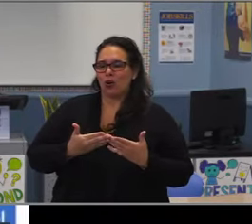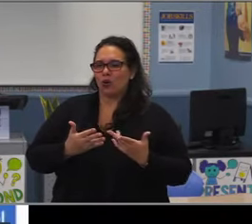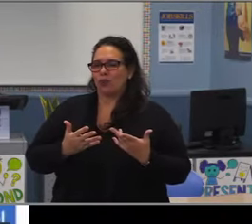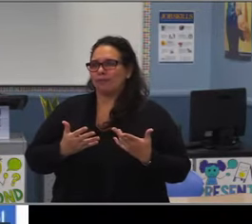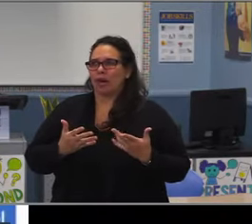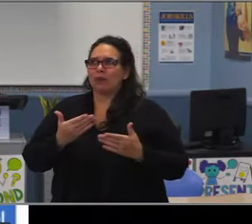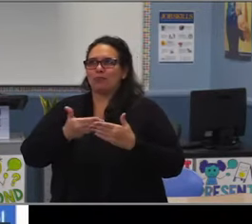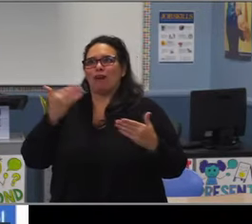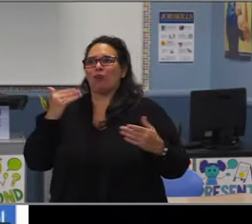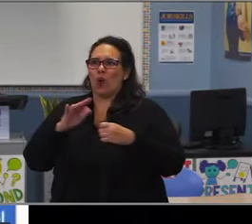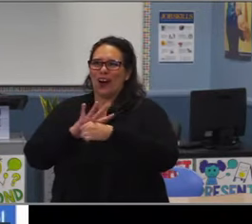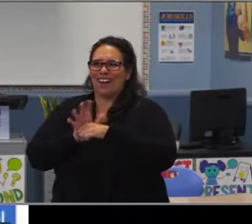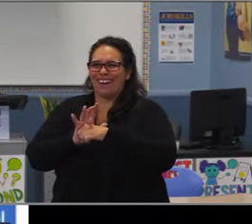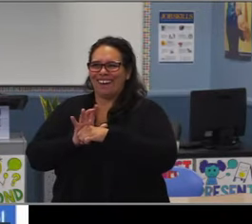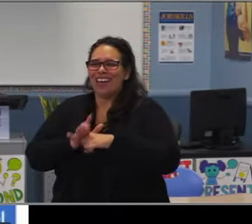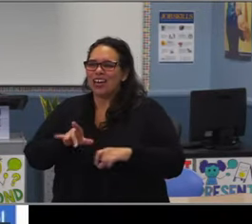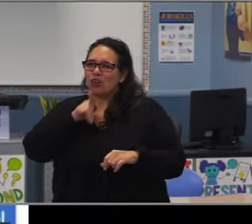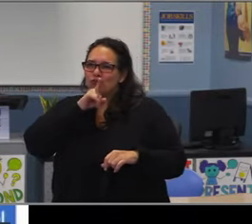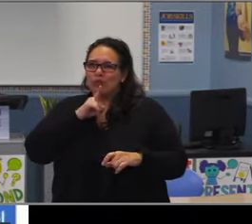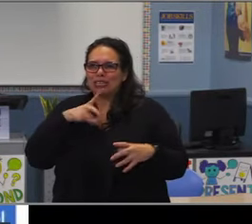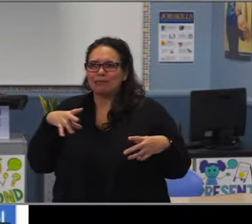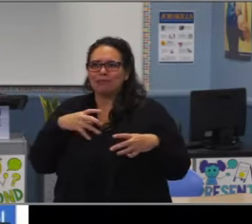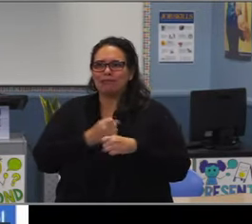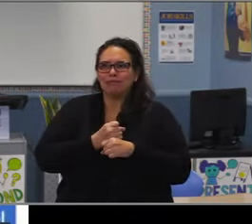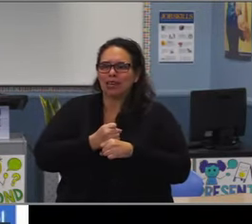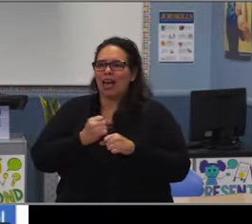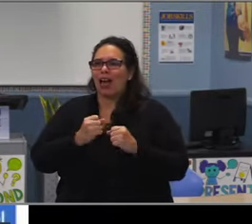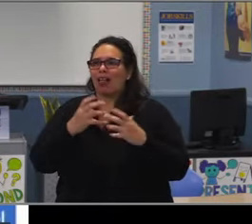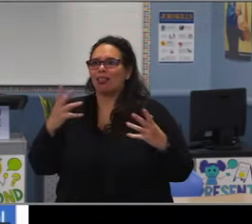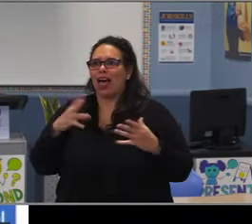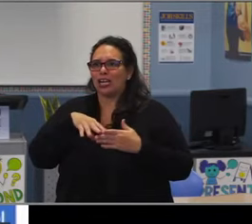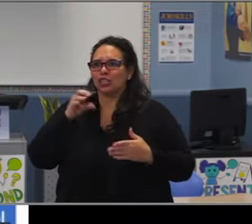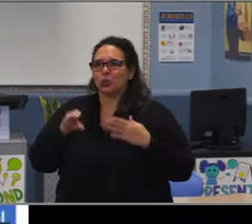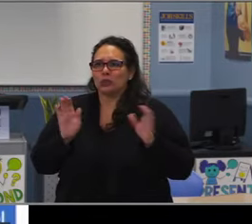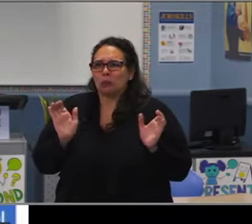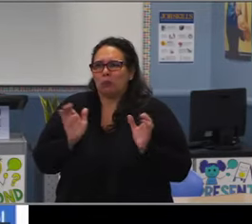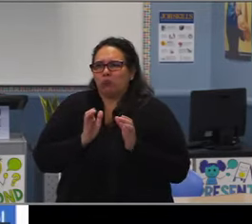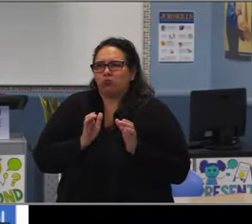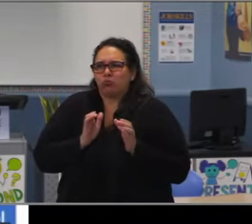overall enrollment in elective courses, does that program help in that situation?